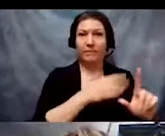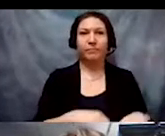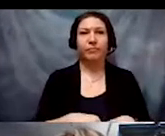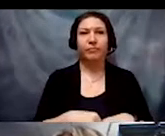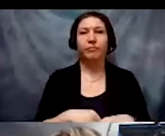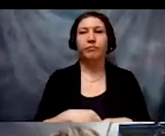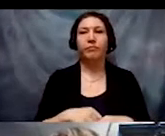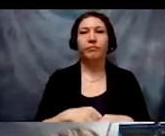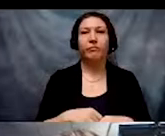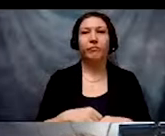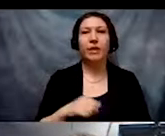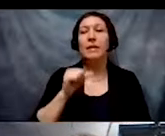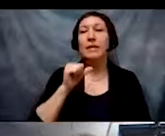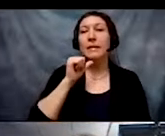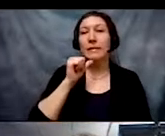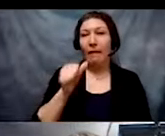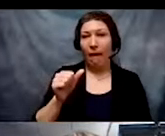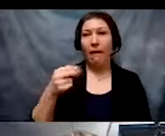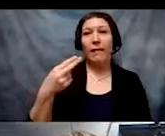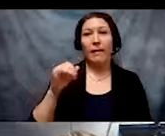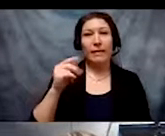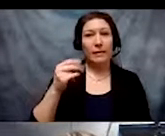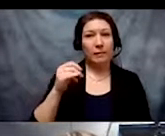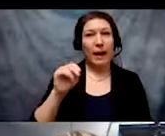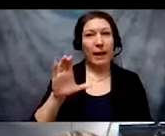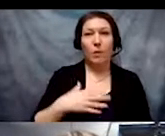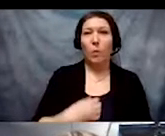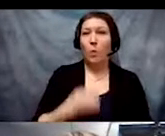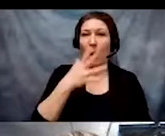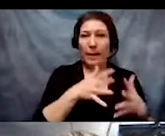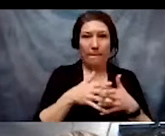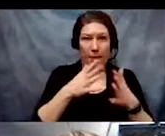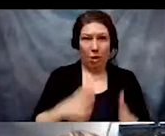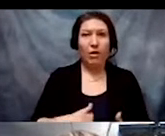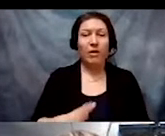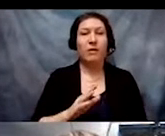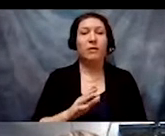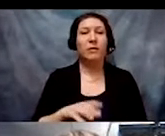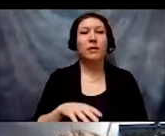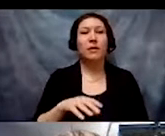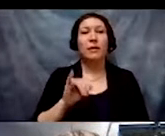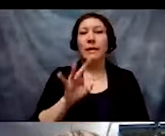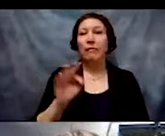non-Hispanic white Americans have poverty rates almost three times